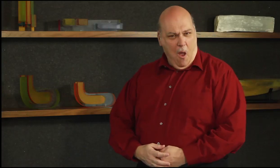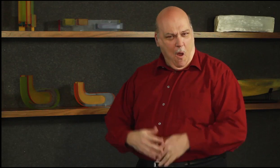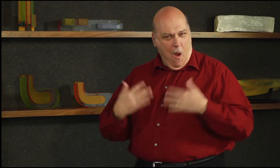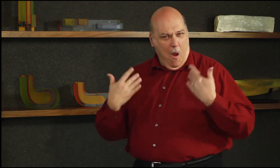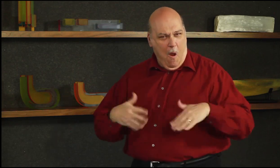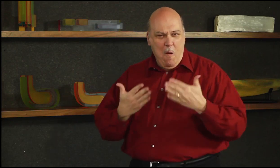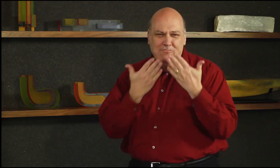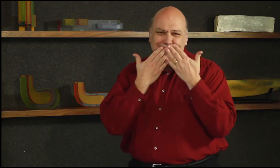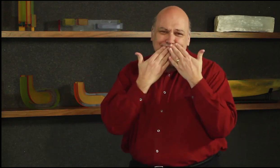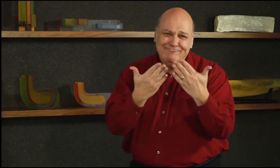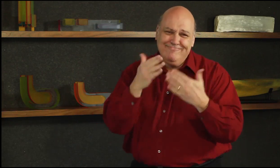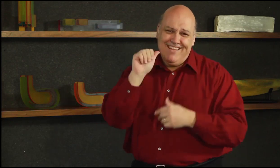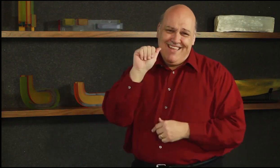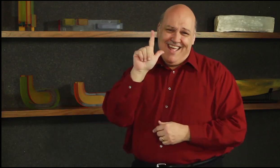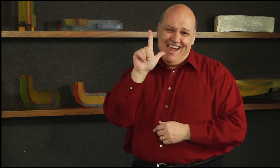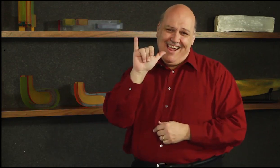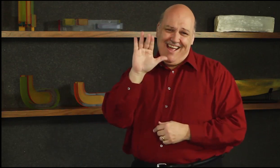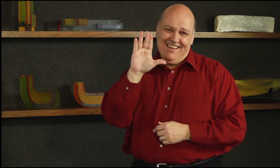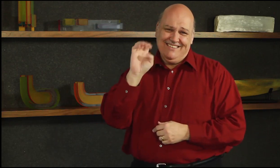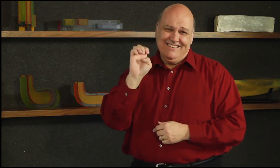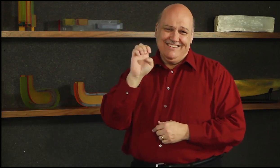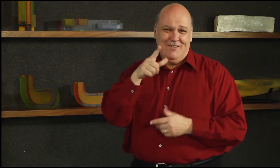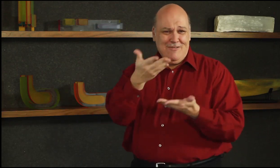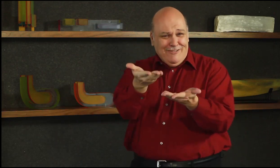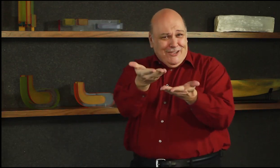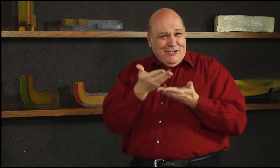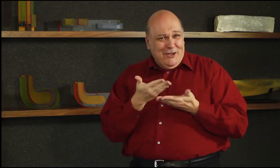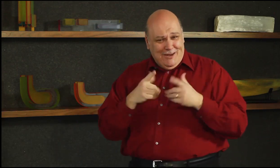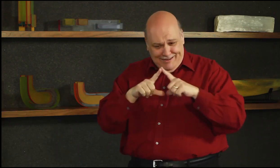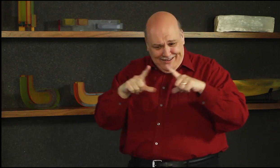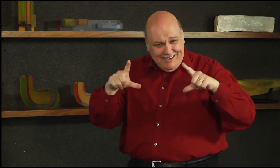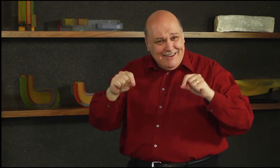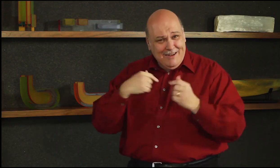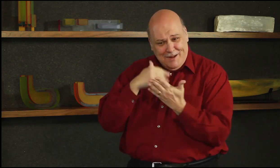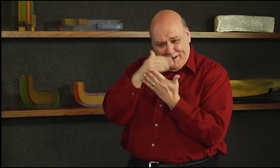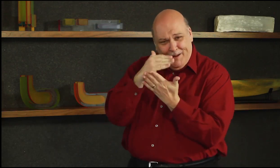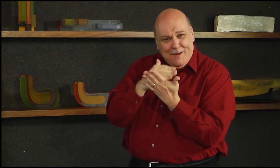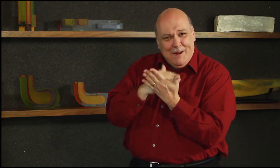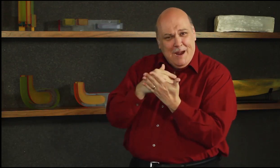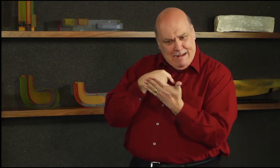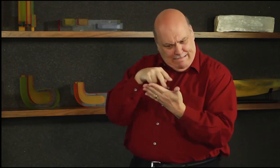Thank you, Alice for sharing the recipe, I